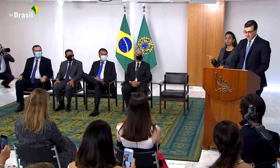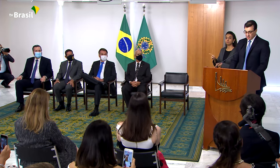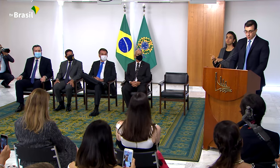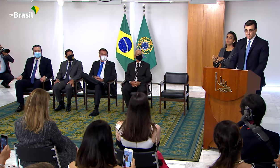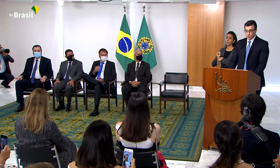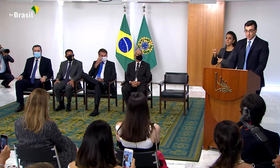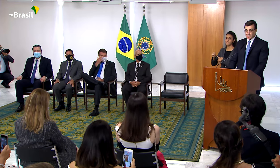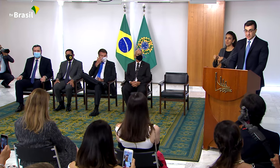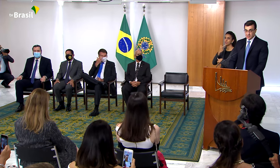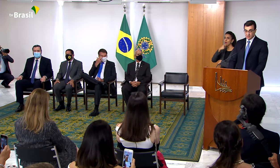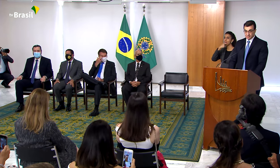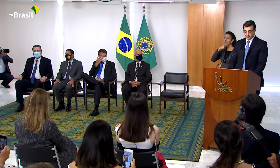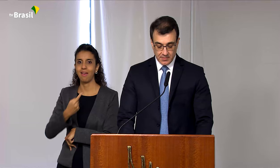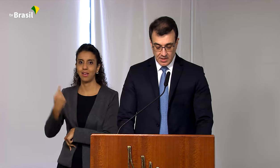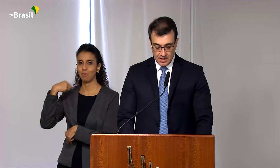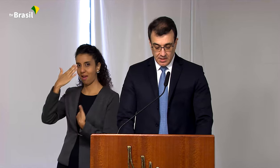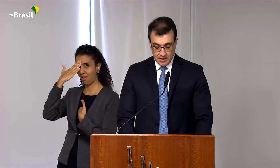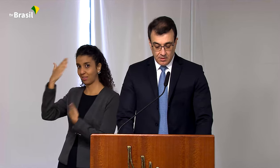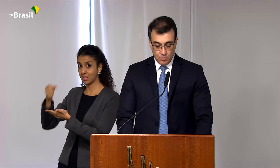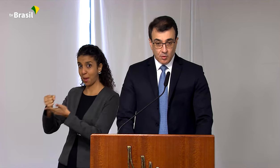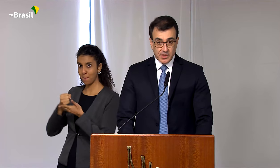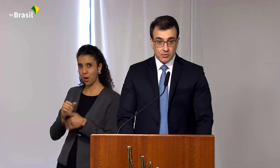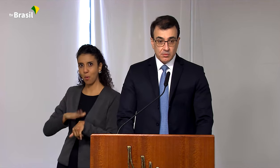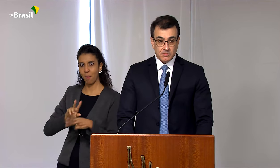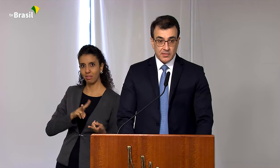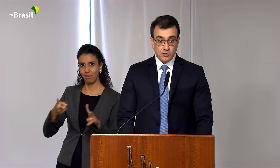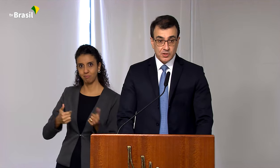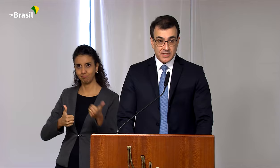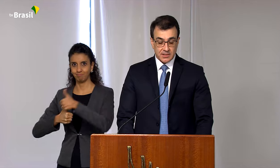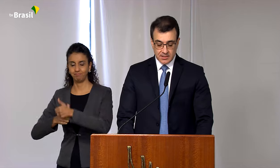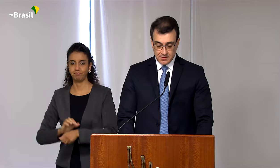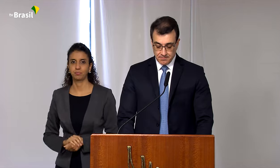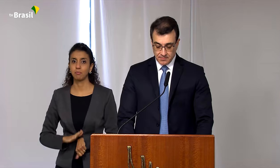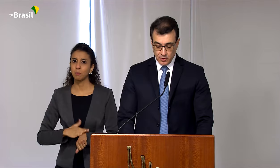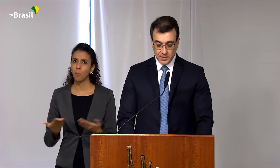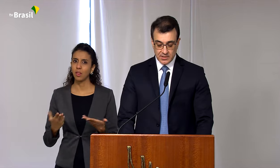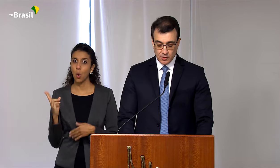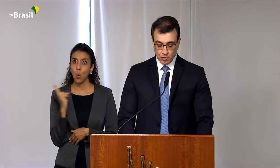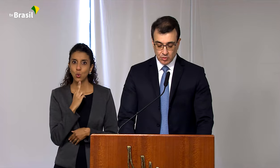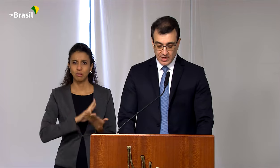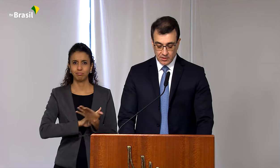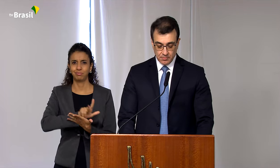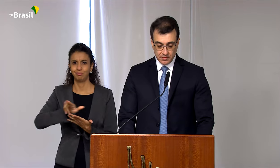for his support during the transition. This is a time of urgency. And President Bolsonaro